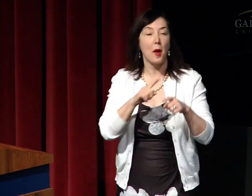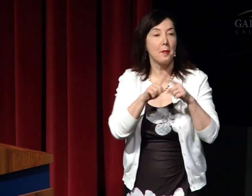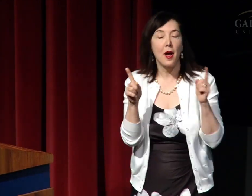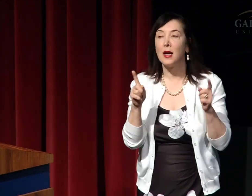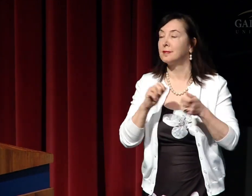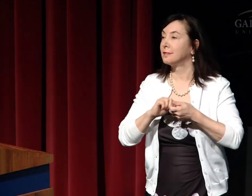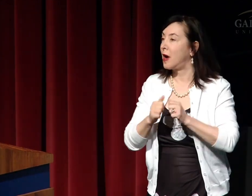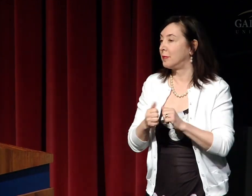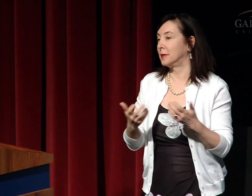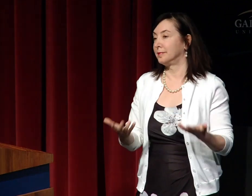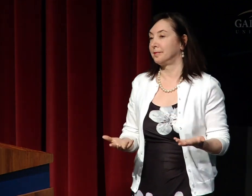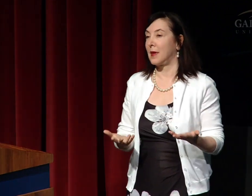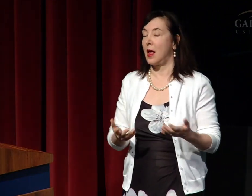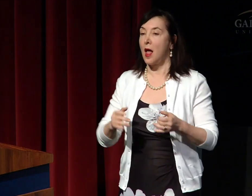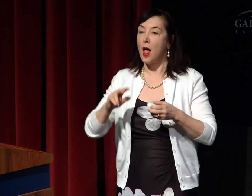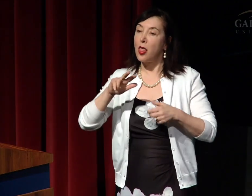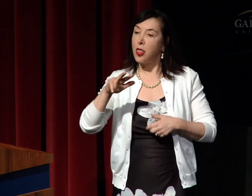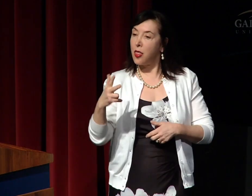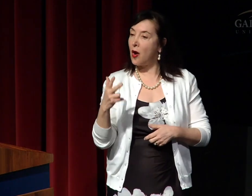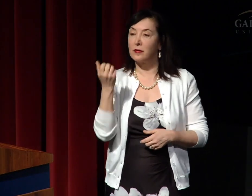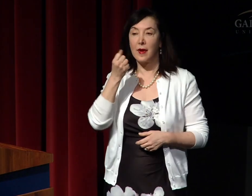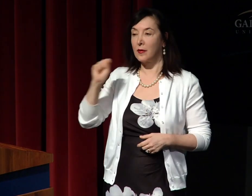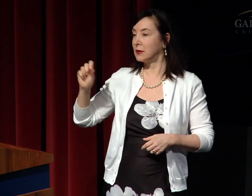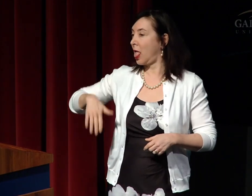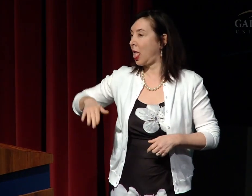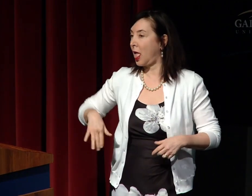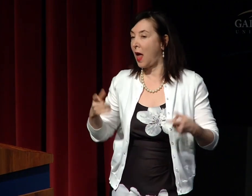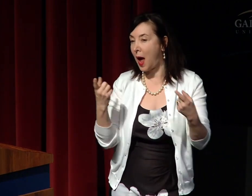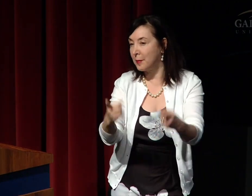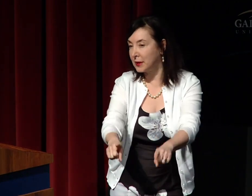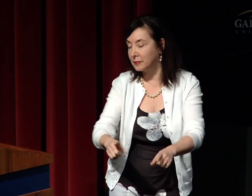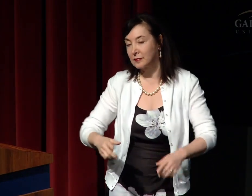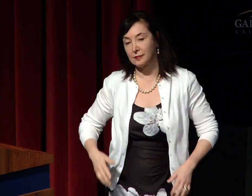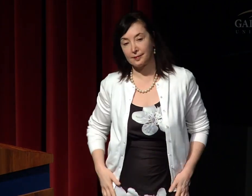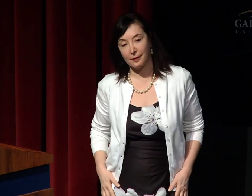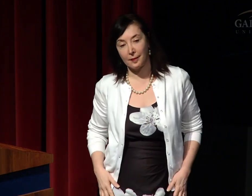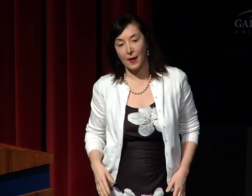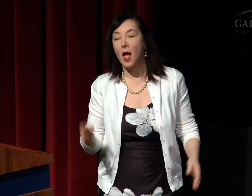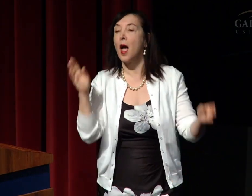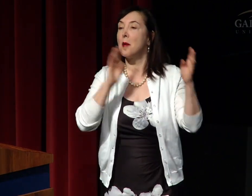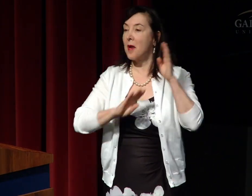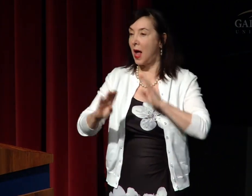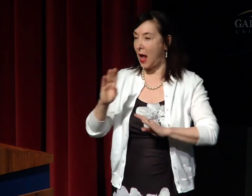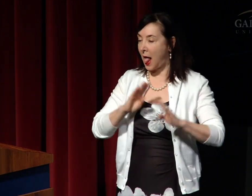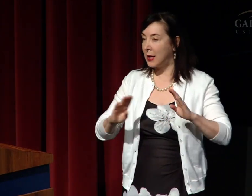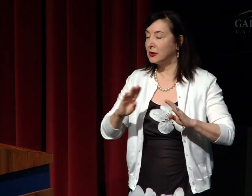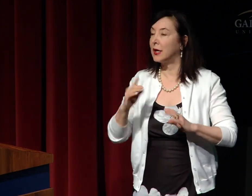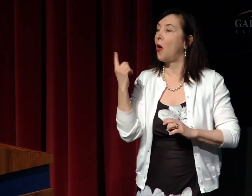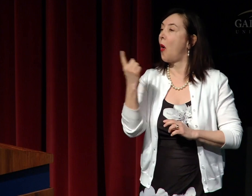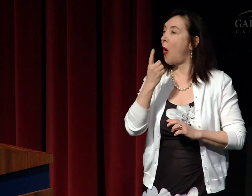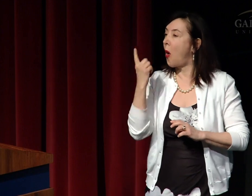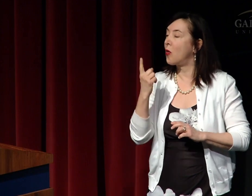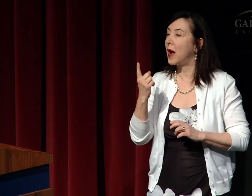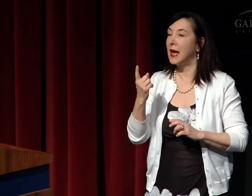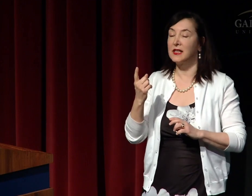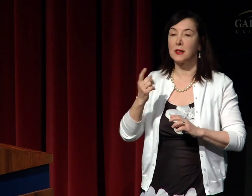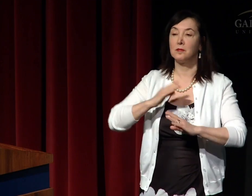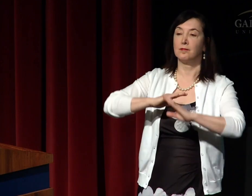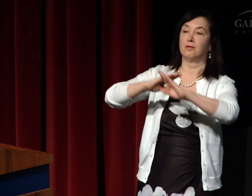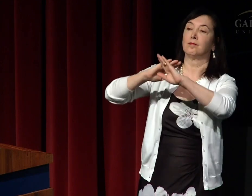Yet we still have a remaining issue, a third revolution has not yet happened, which is the one around biology.